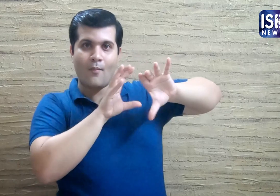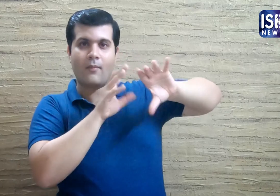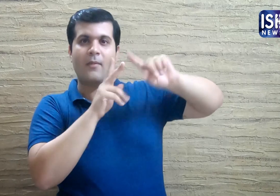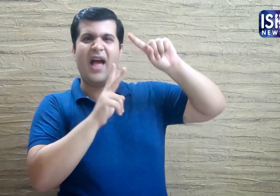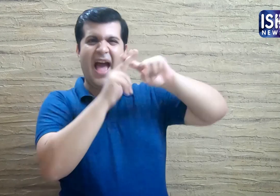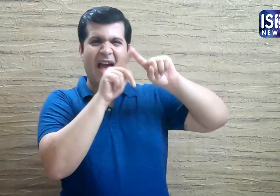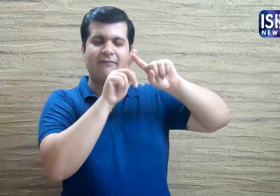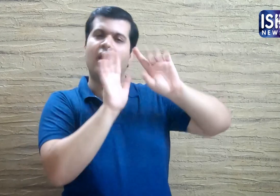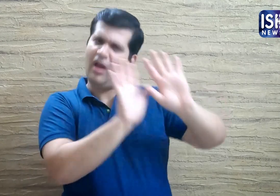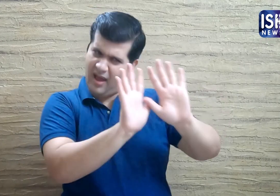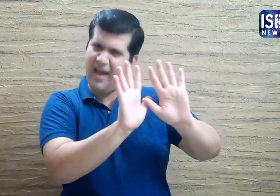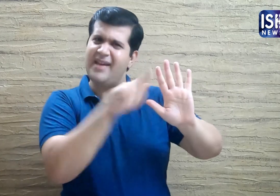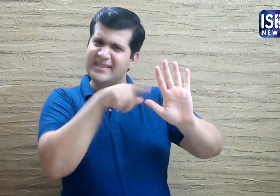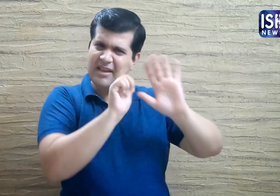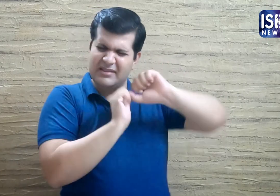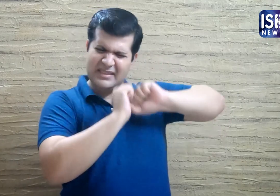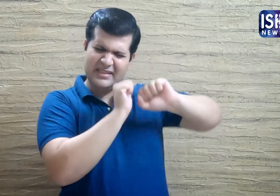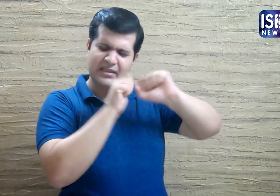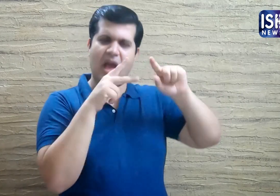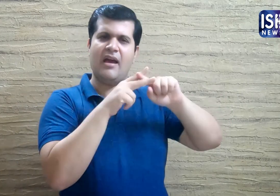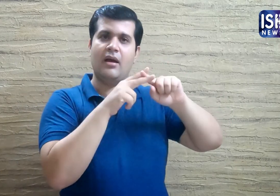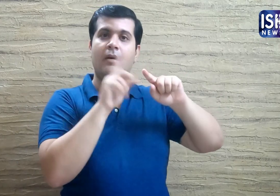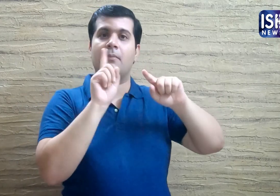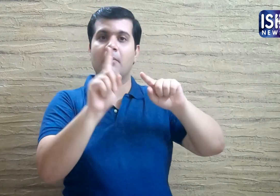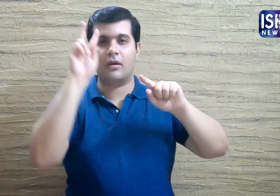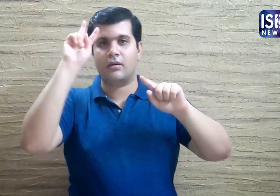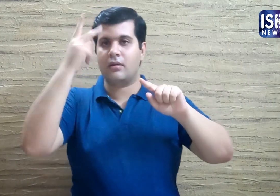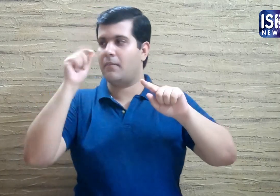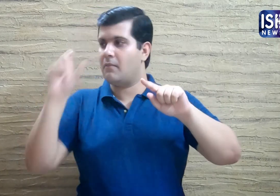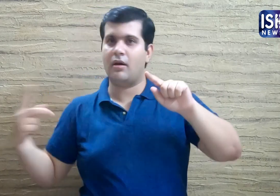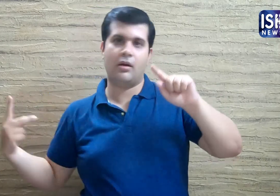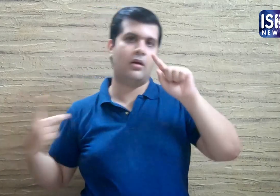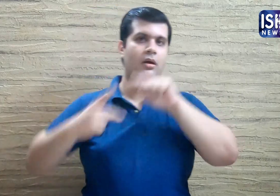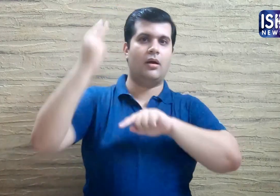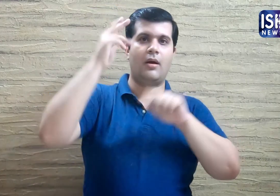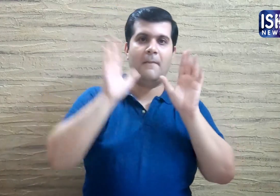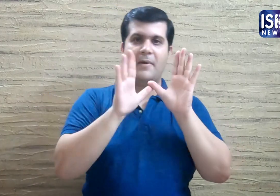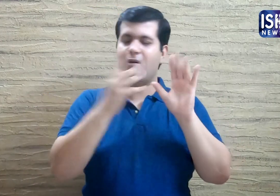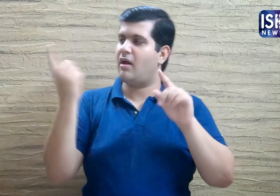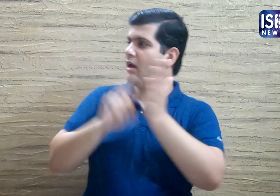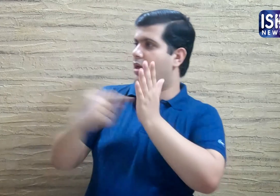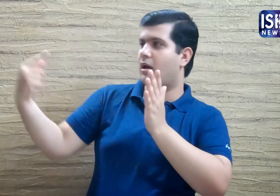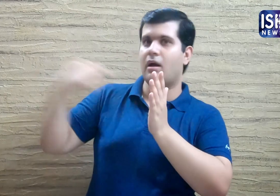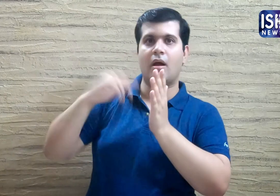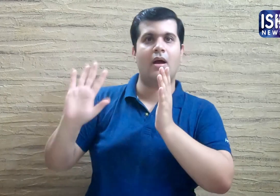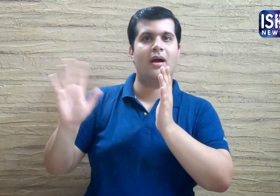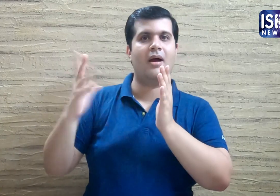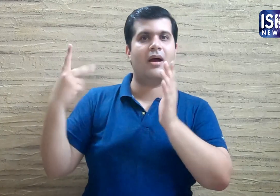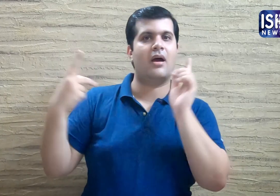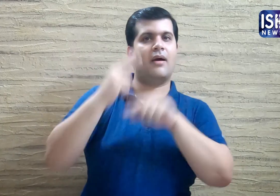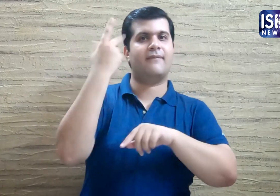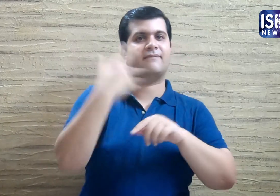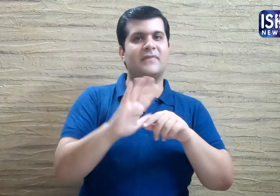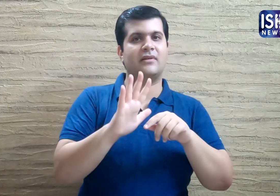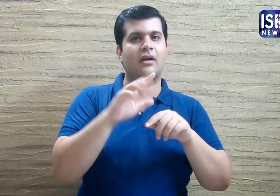Even though it is stuck, it needs to continue struggling, but the man misunderstood its struggles and cut the cocoon.